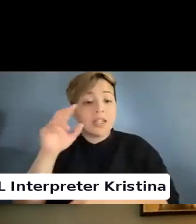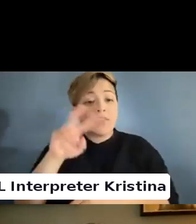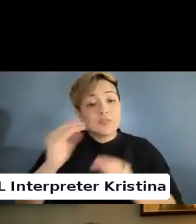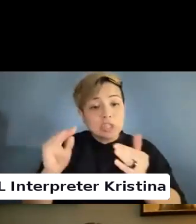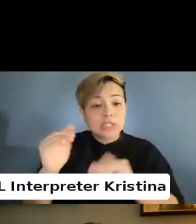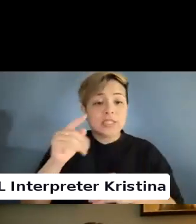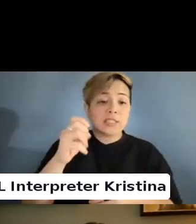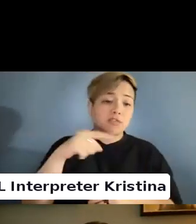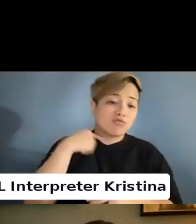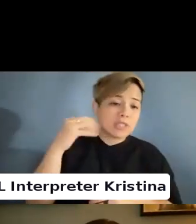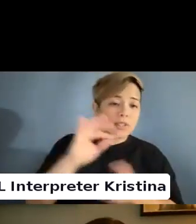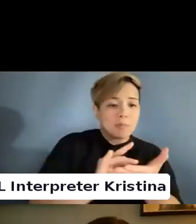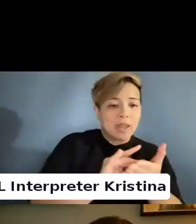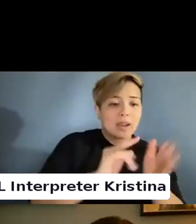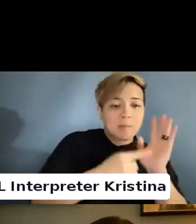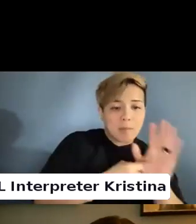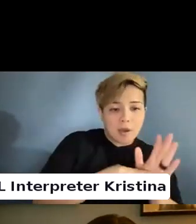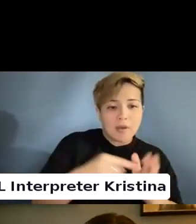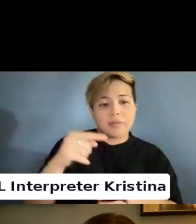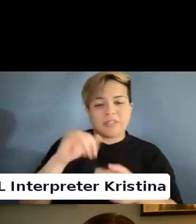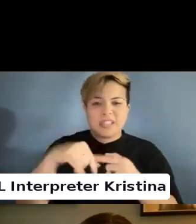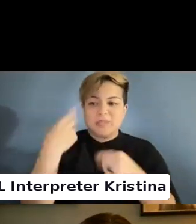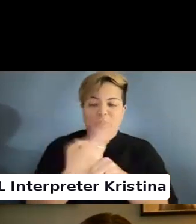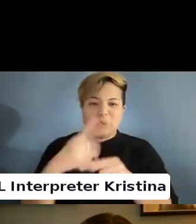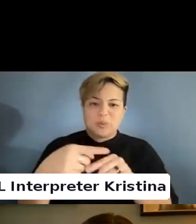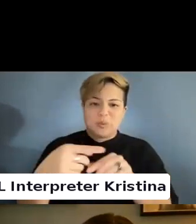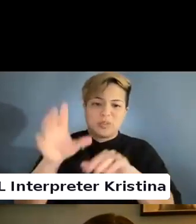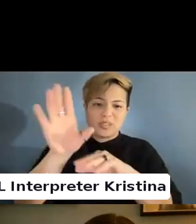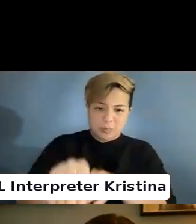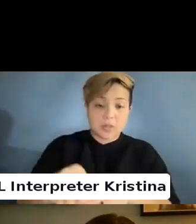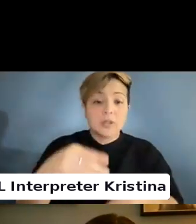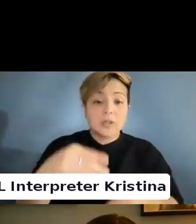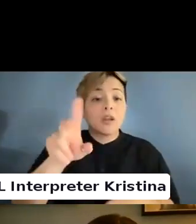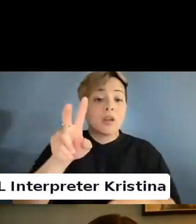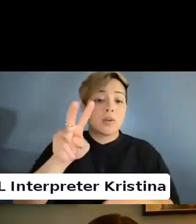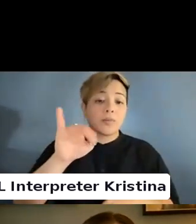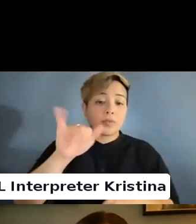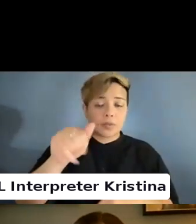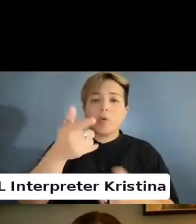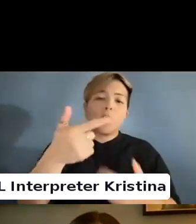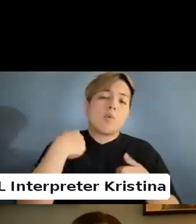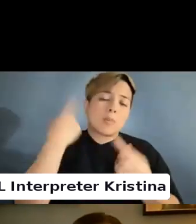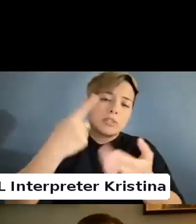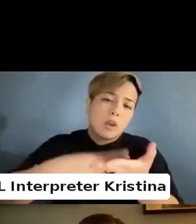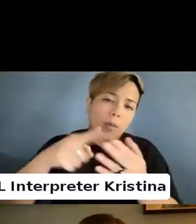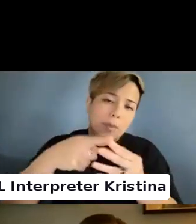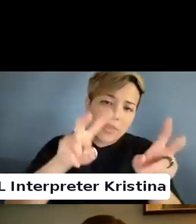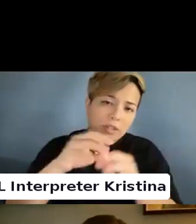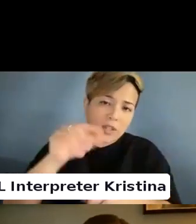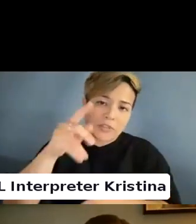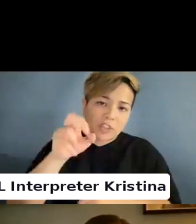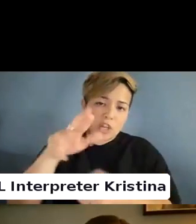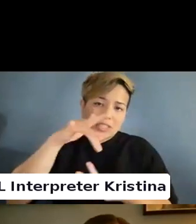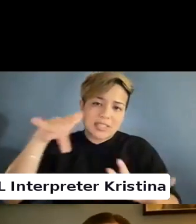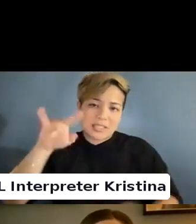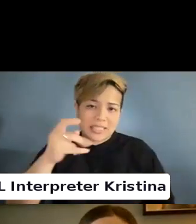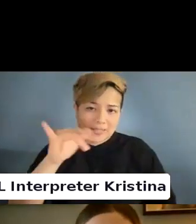I need to be honest we have an issue on the topic of gender dysphoria for example